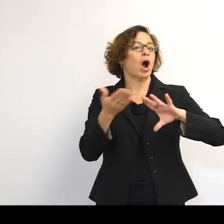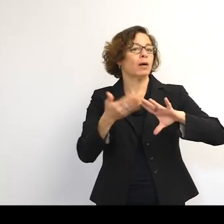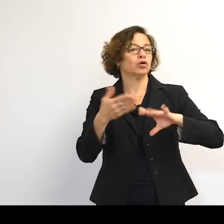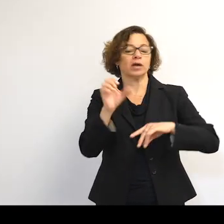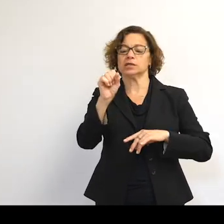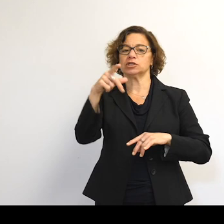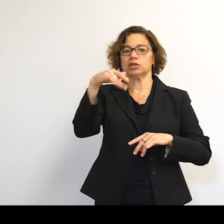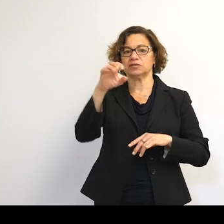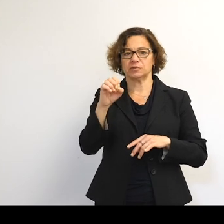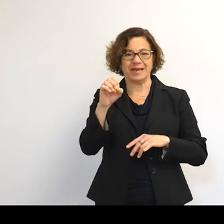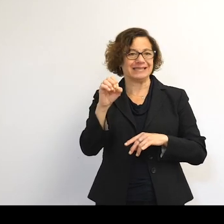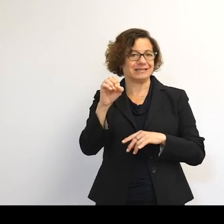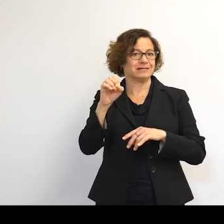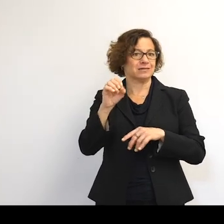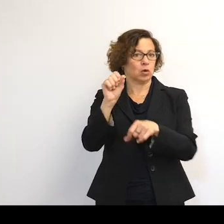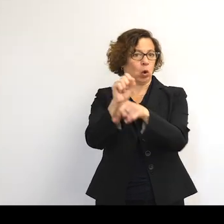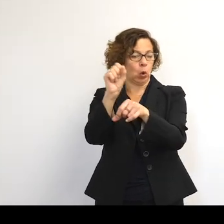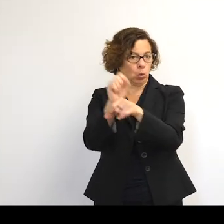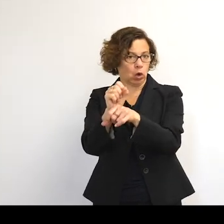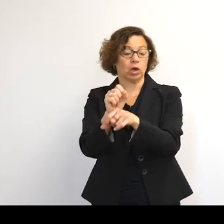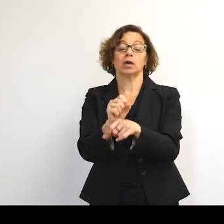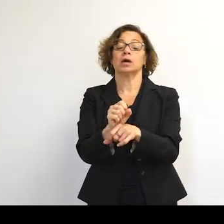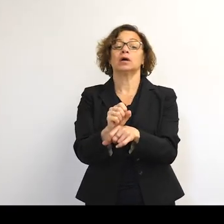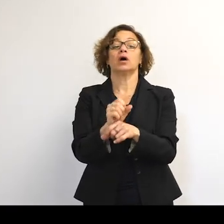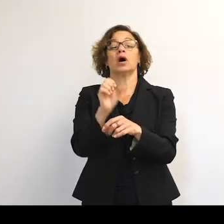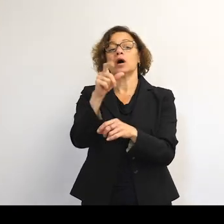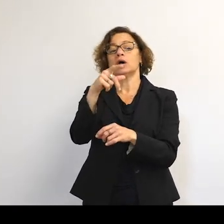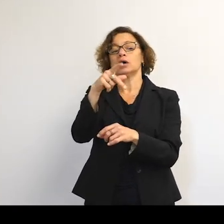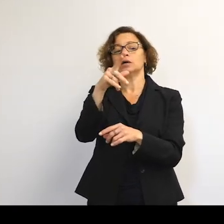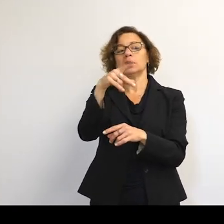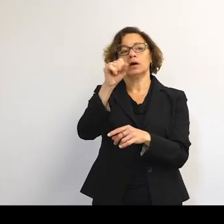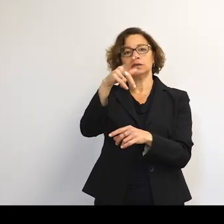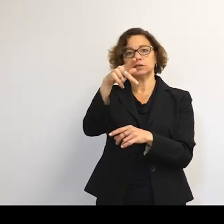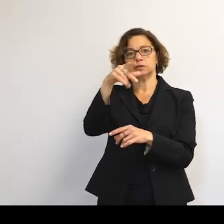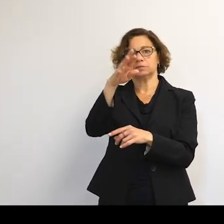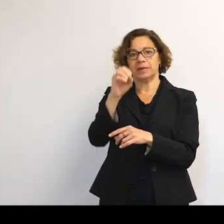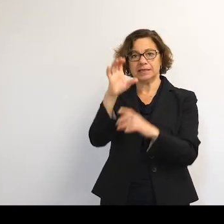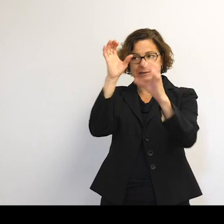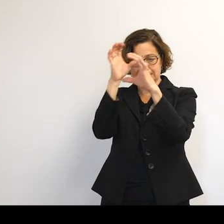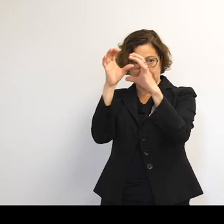An example would be on something like a space telescope. The lens cap. You cover it up. You launch it.